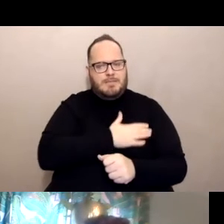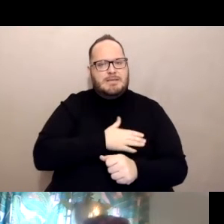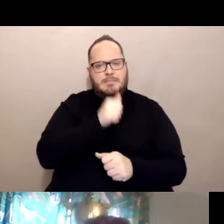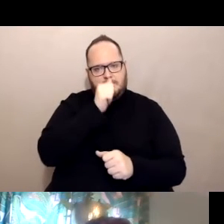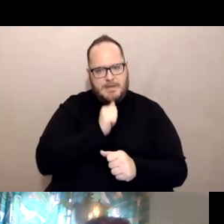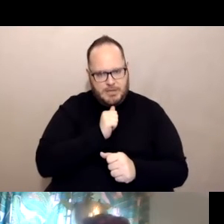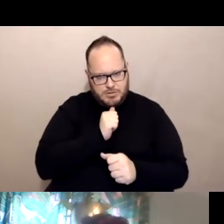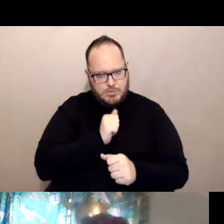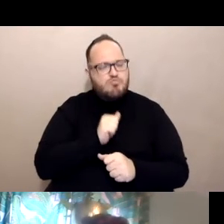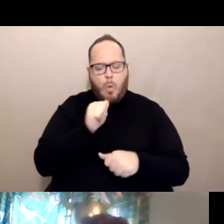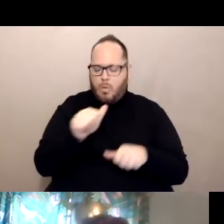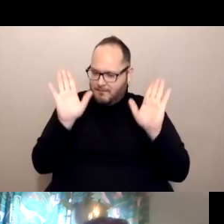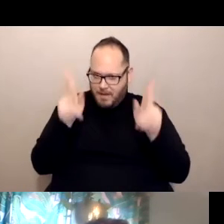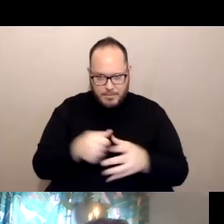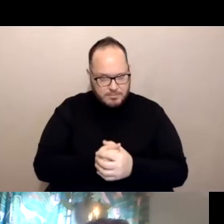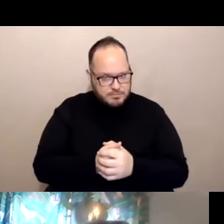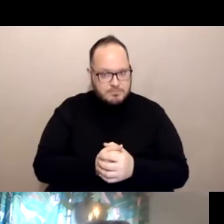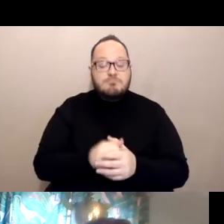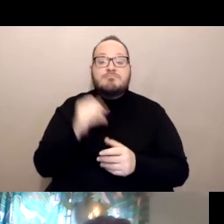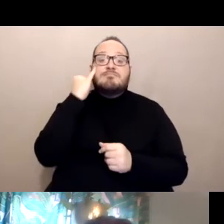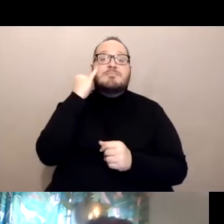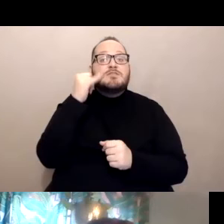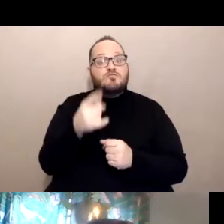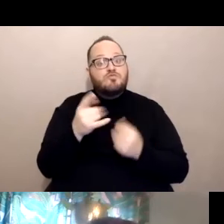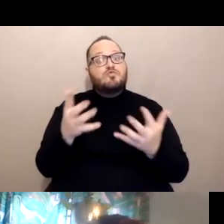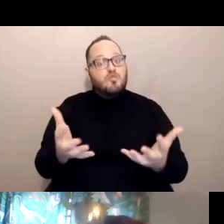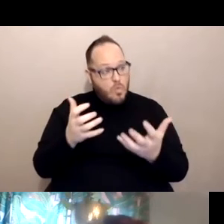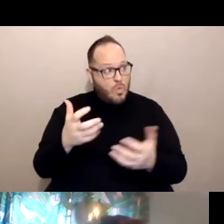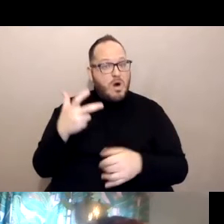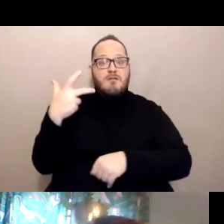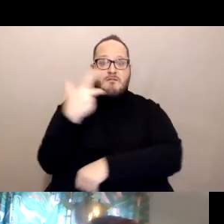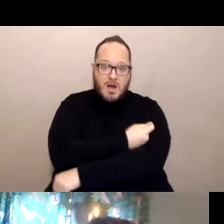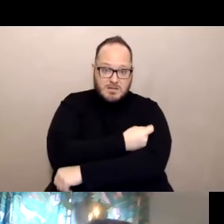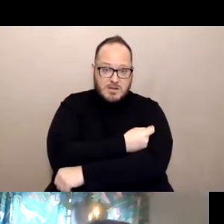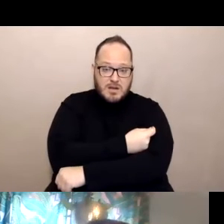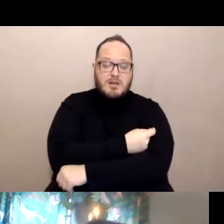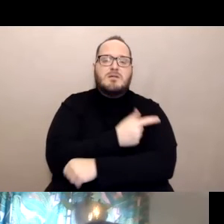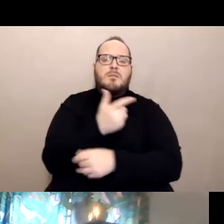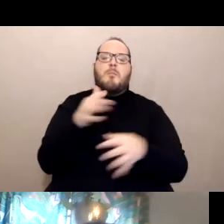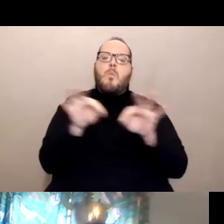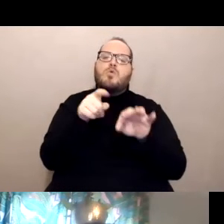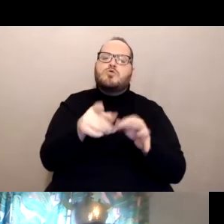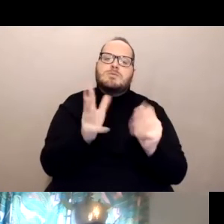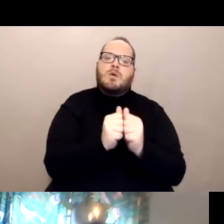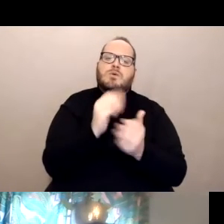If it is your desire to be vaccinated speak with someone locally, either at your defense,